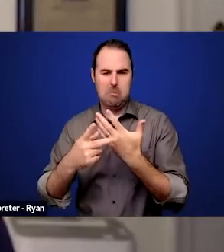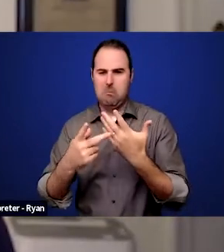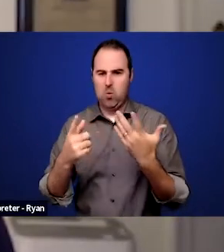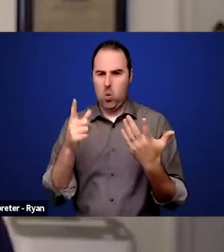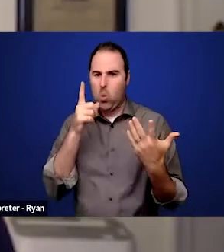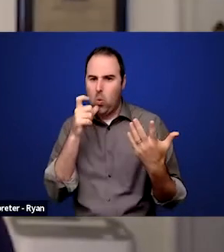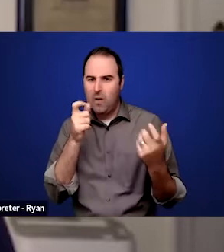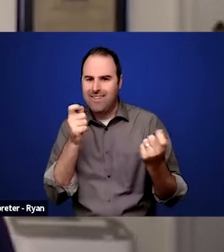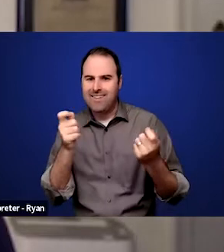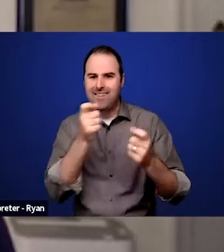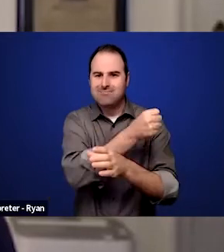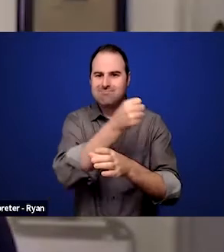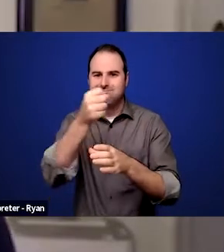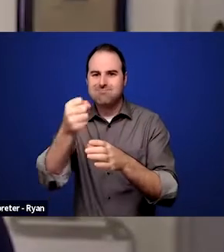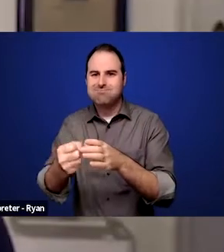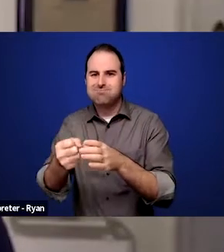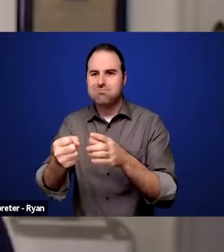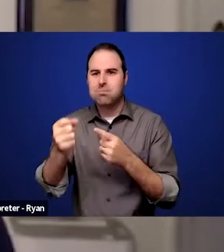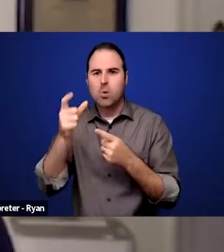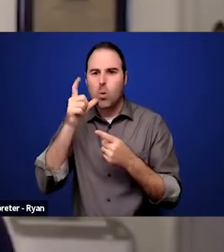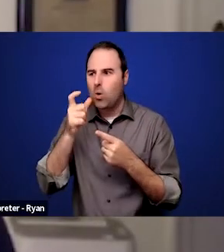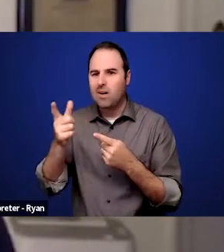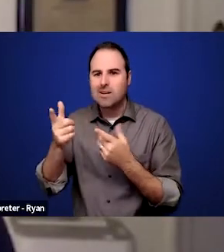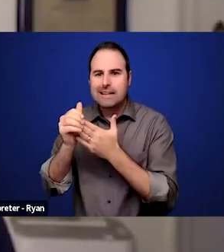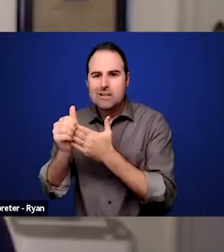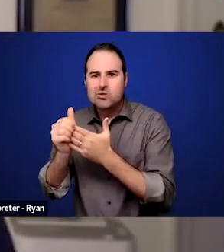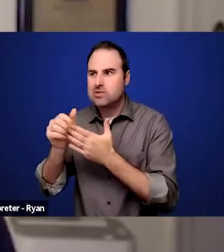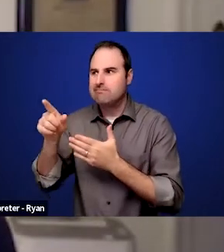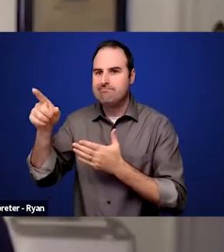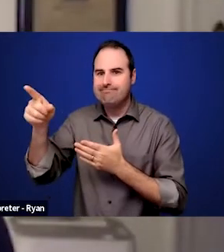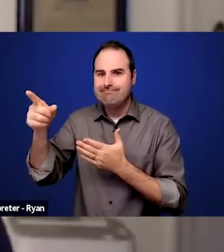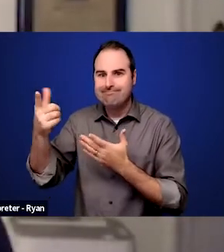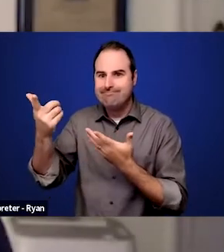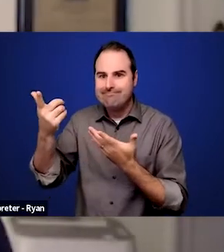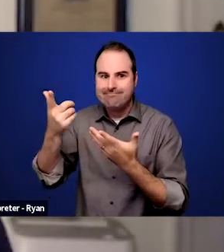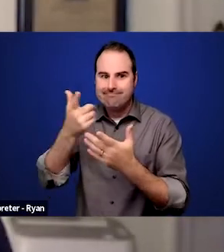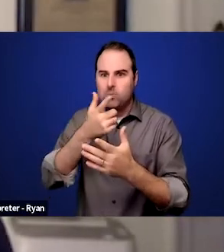who's in the leadership position for summer internship programs to know that they need